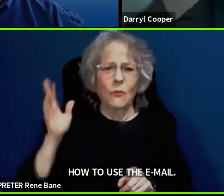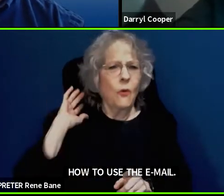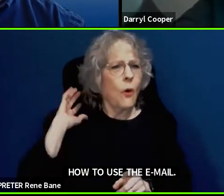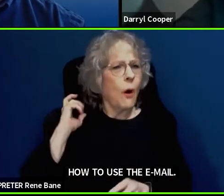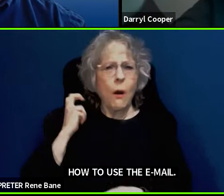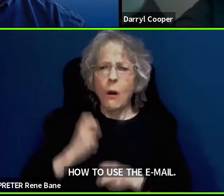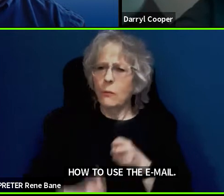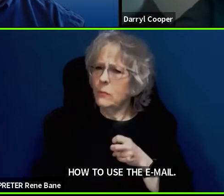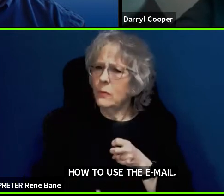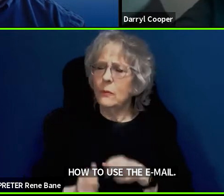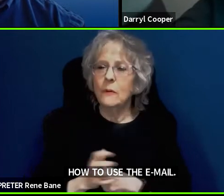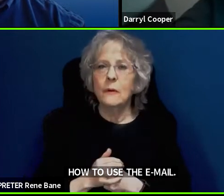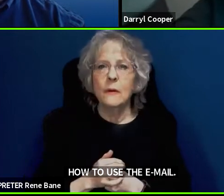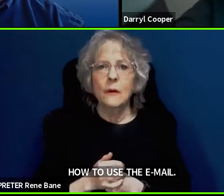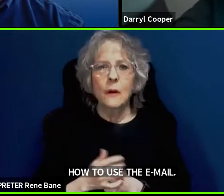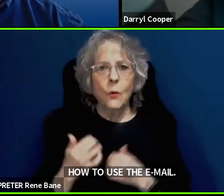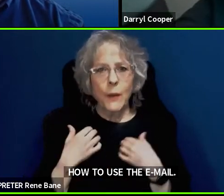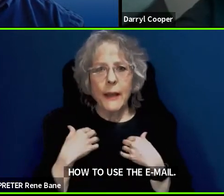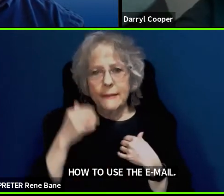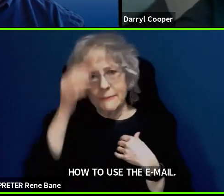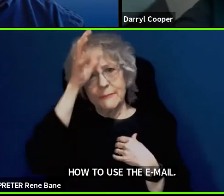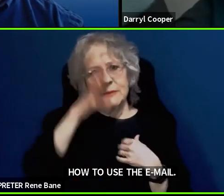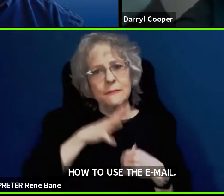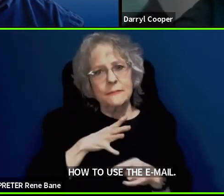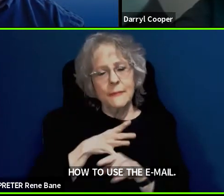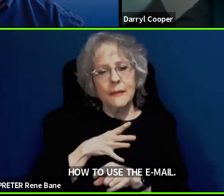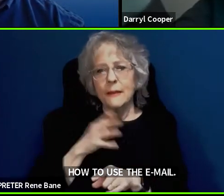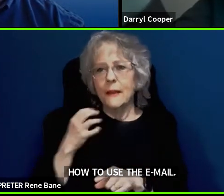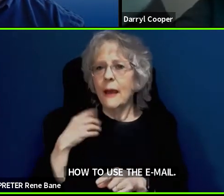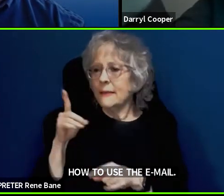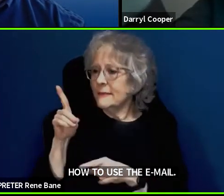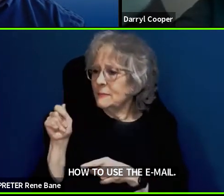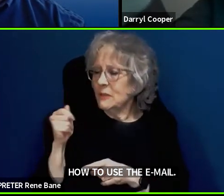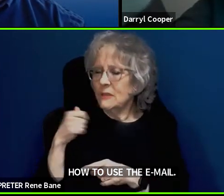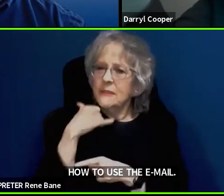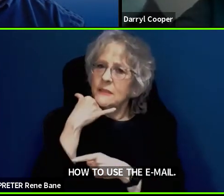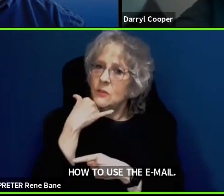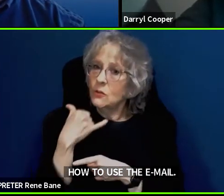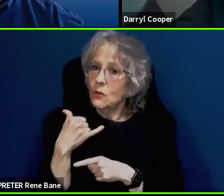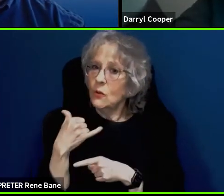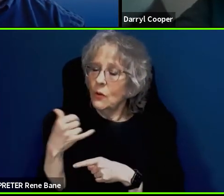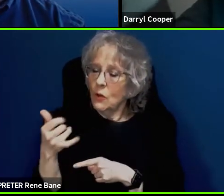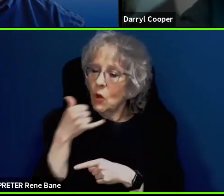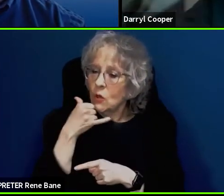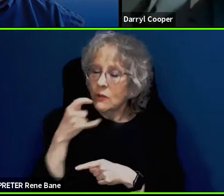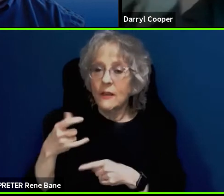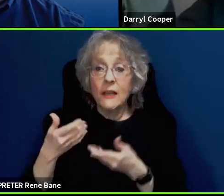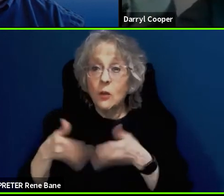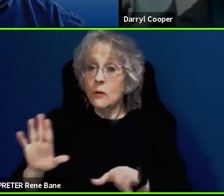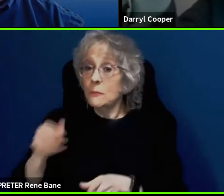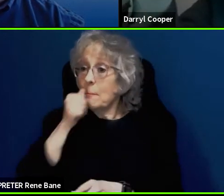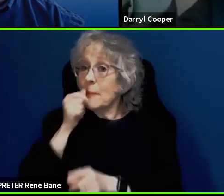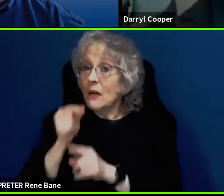And we had a gentleman with a disability call, he had lost his password but he had no direct way to